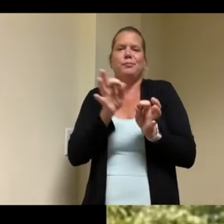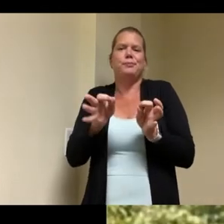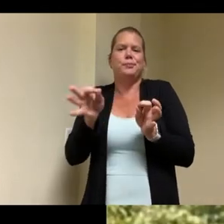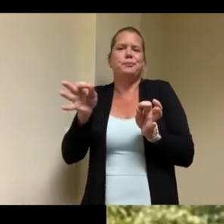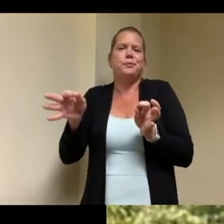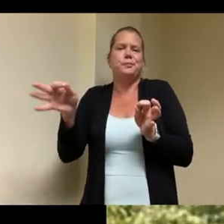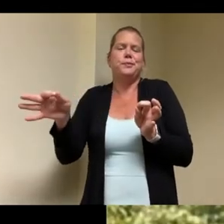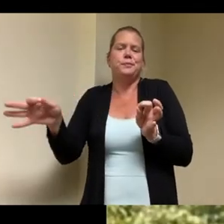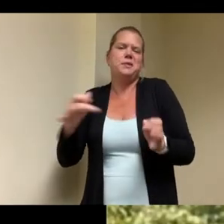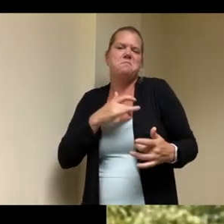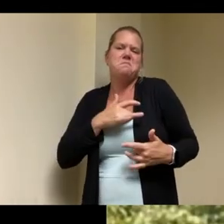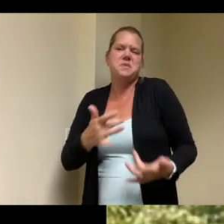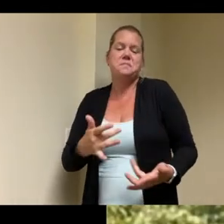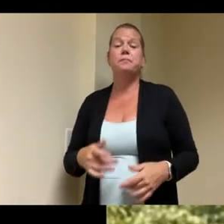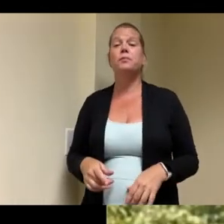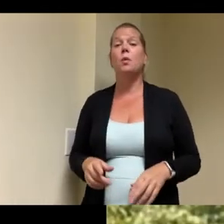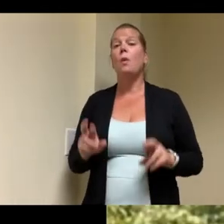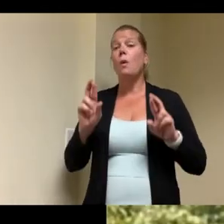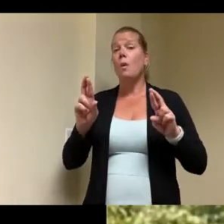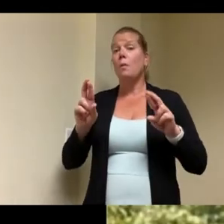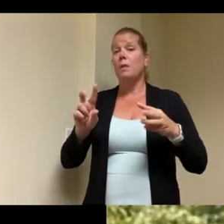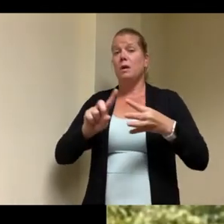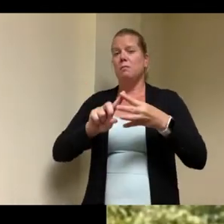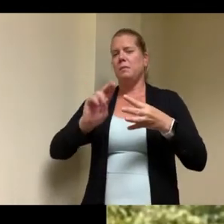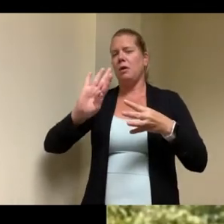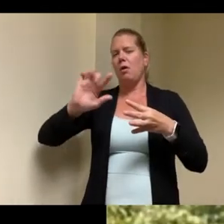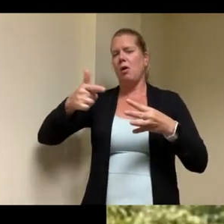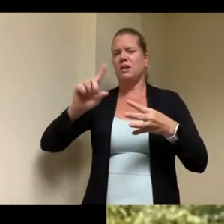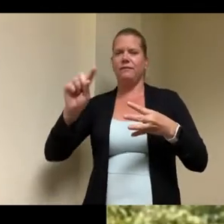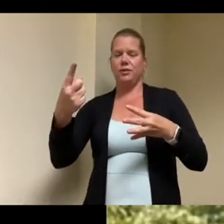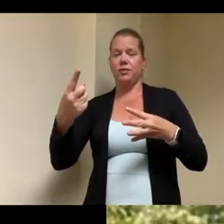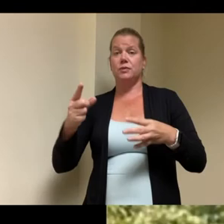um about a 1.5 million dollar project all in